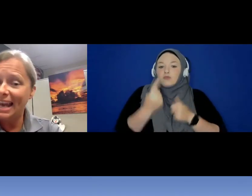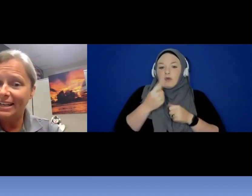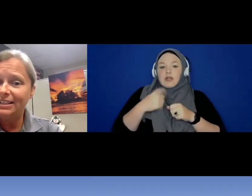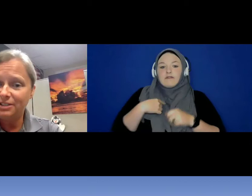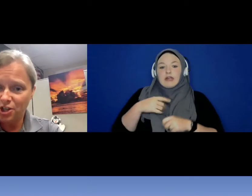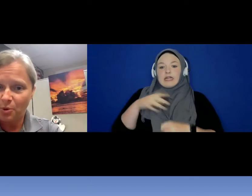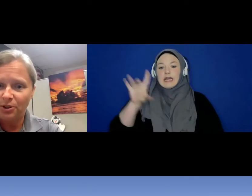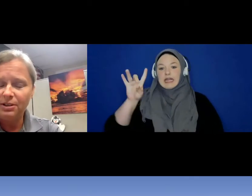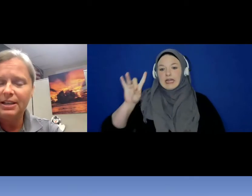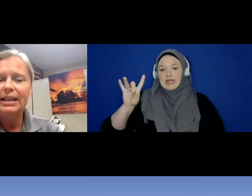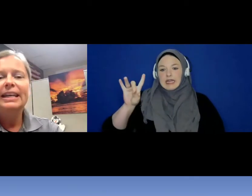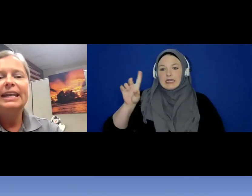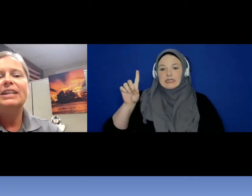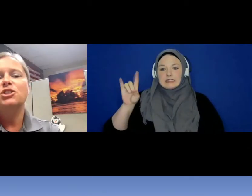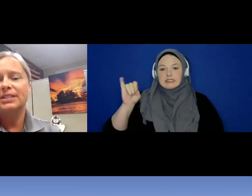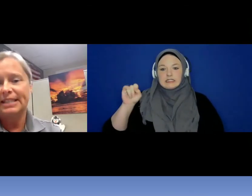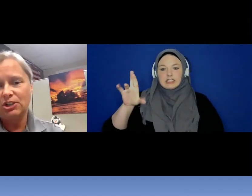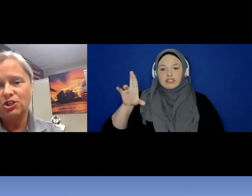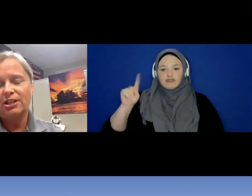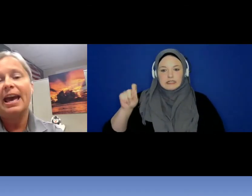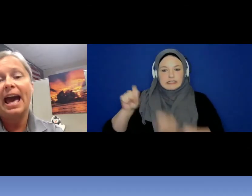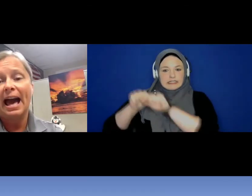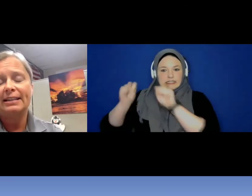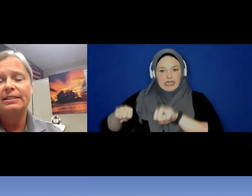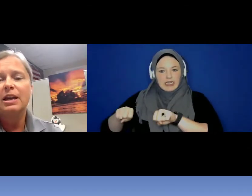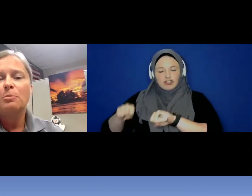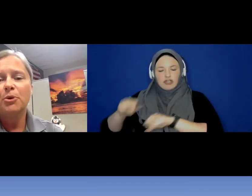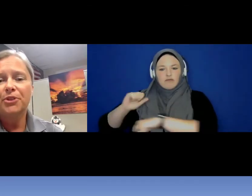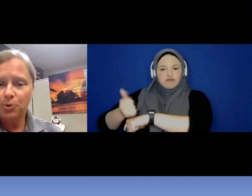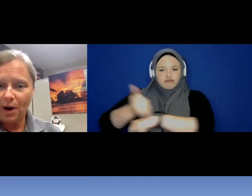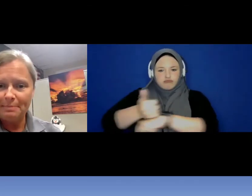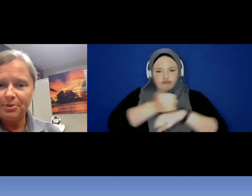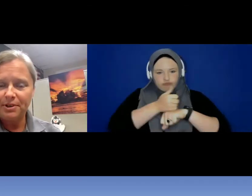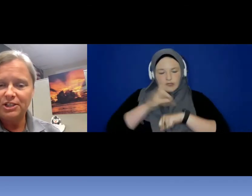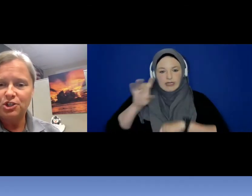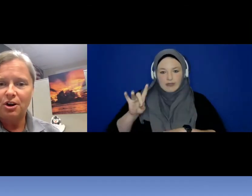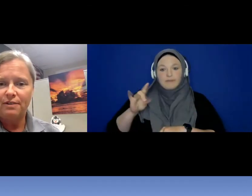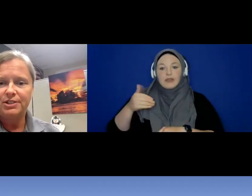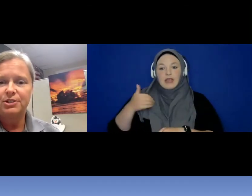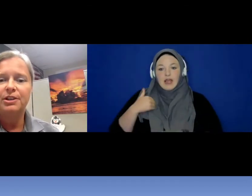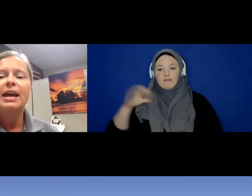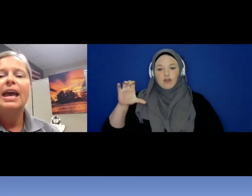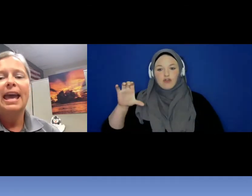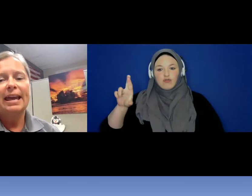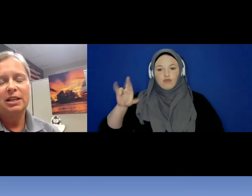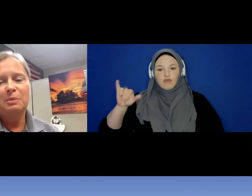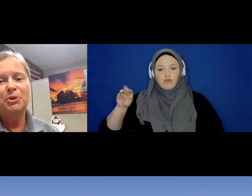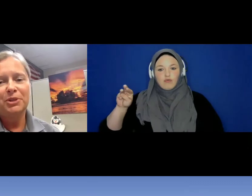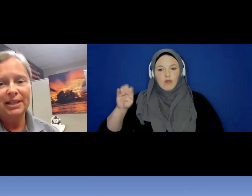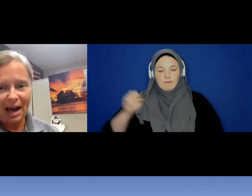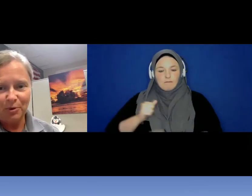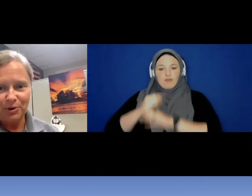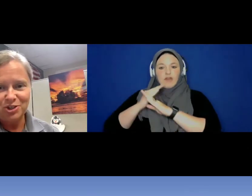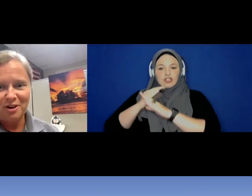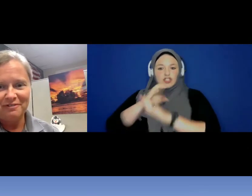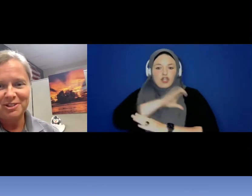eight in total each station has both a crime prevention officer, and a Community Outreach Officer